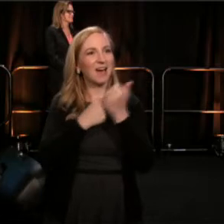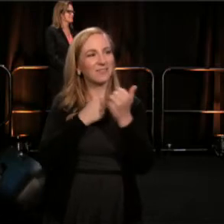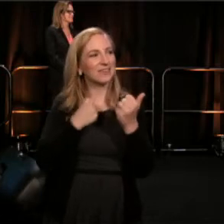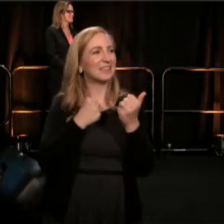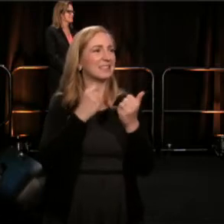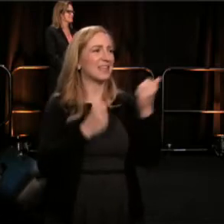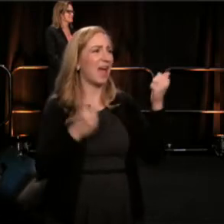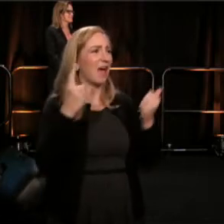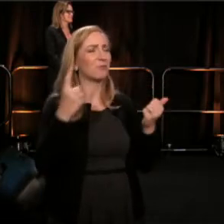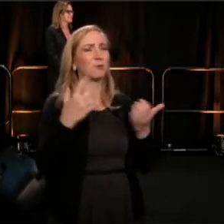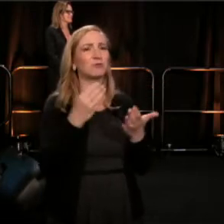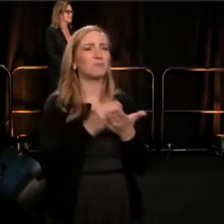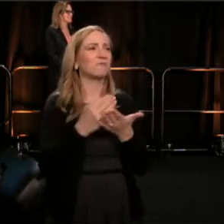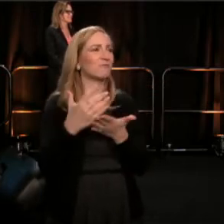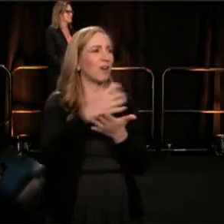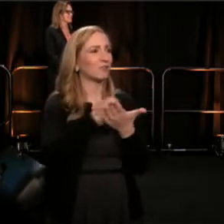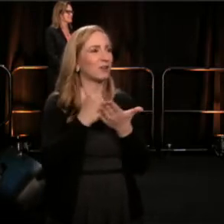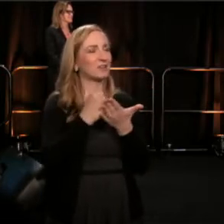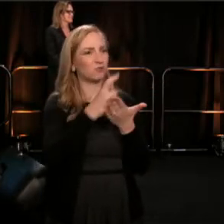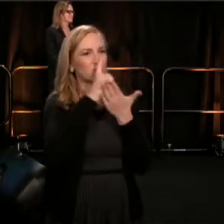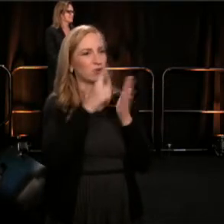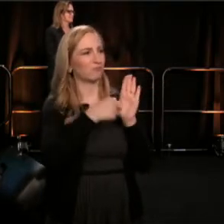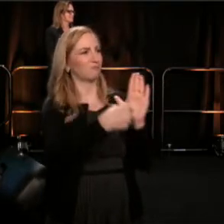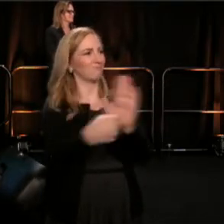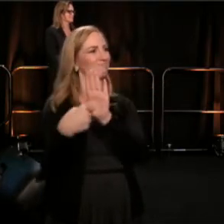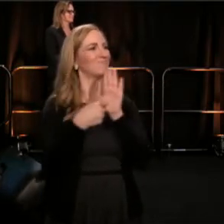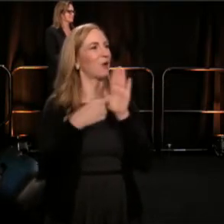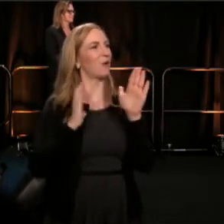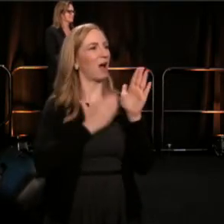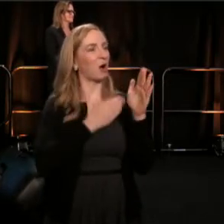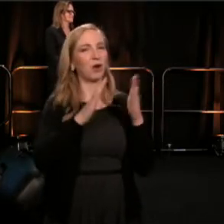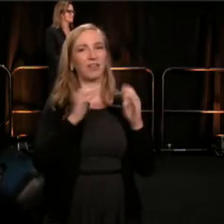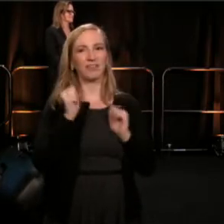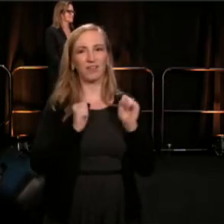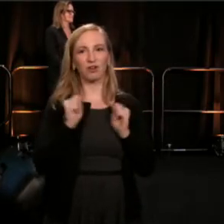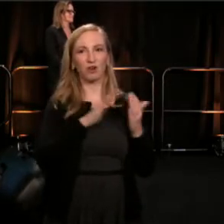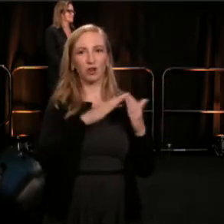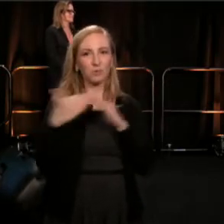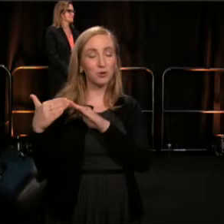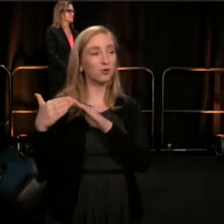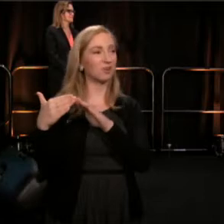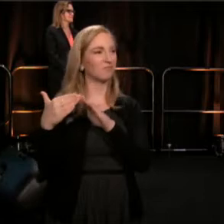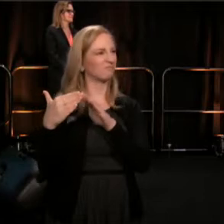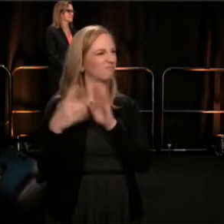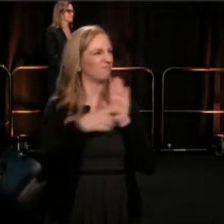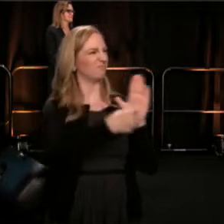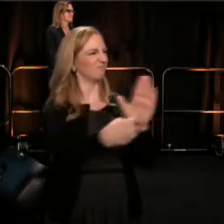to showcase the DC theater community. To showcase our city, and to hopefully show you a fabulous time.